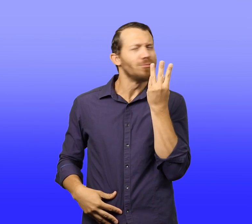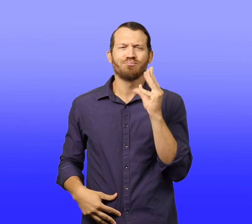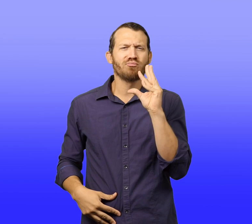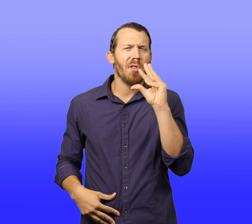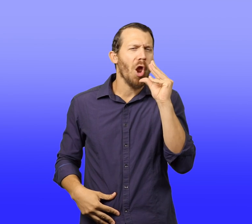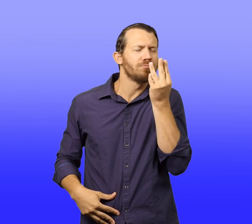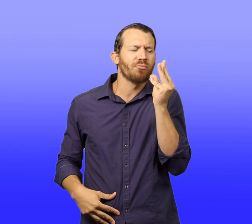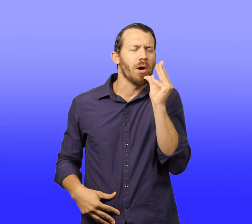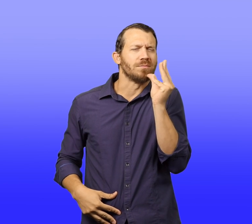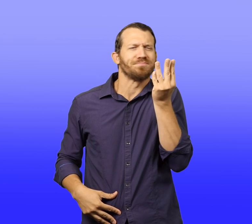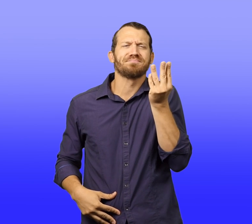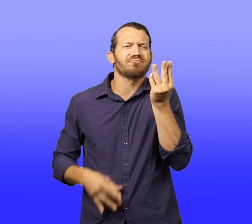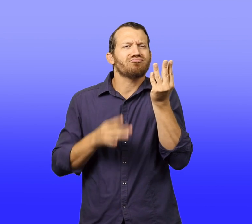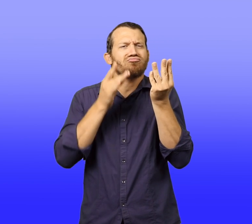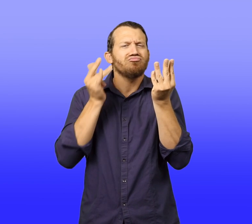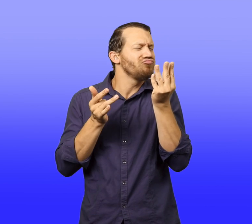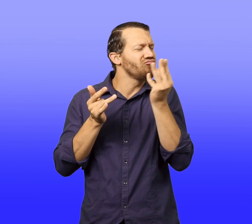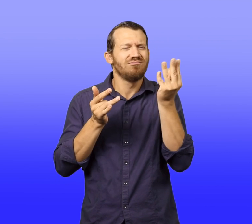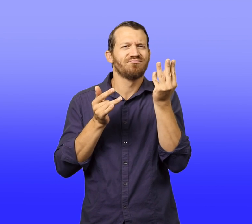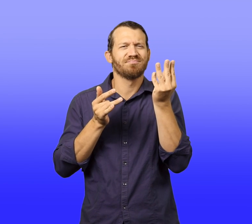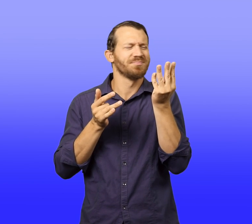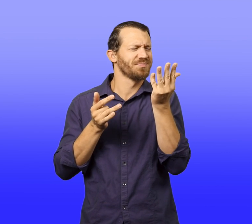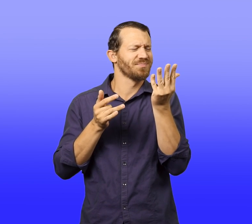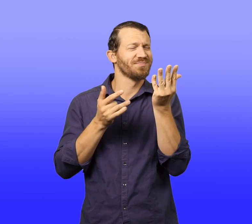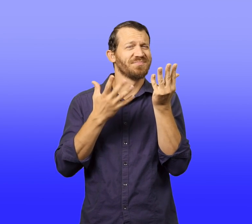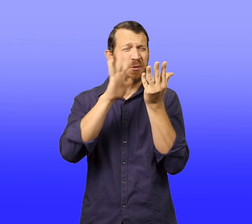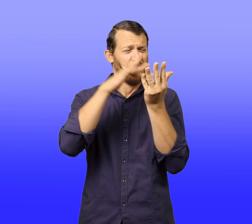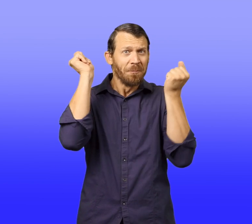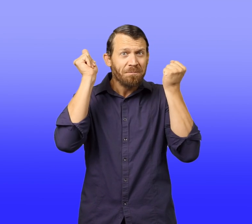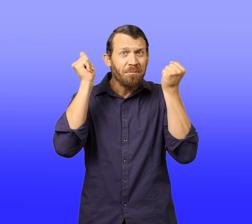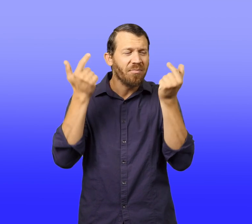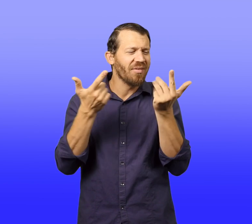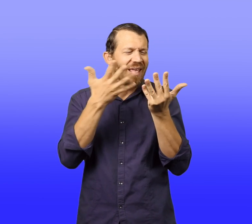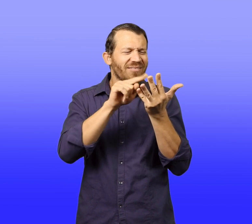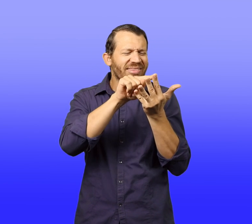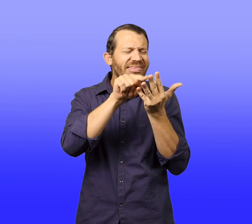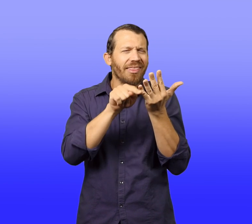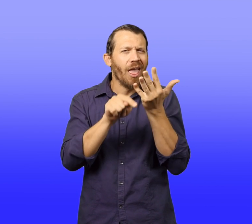He took the pastry from its bag eating quickly as he walked along.